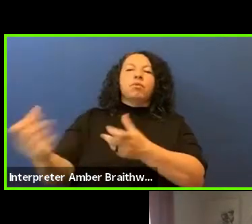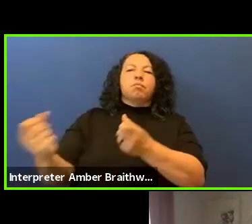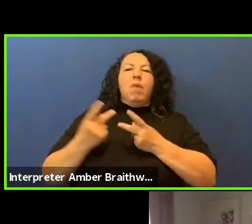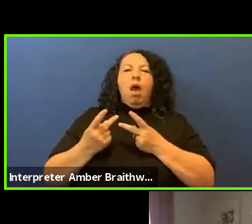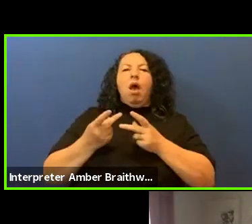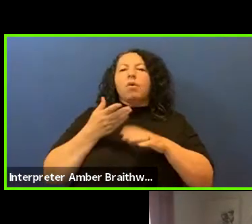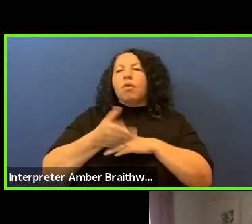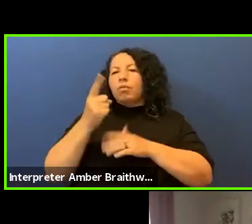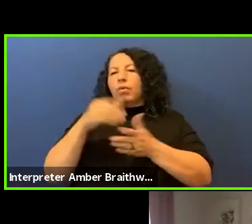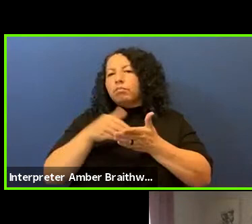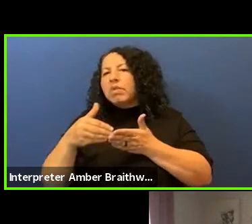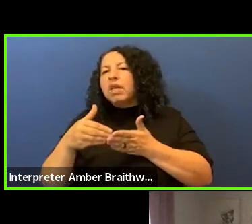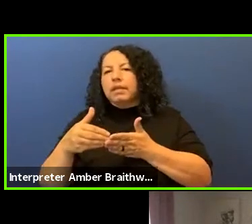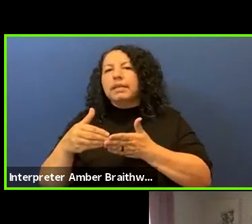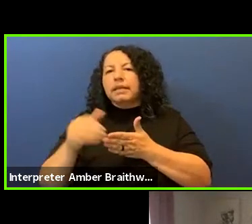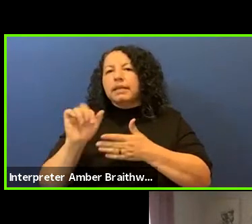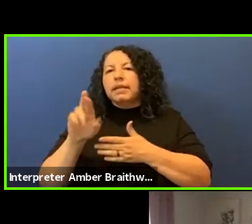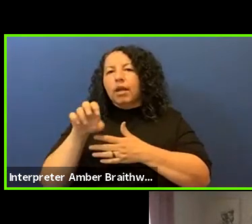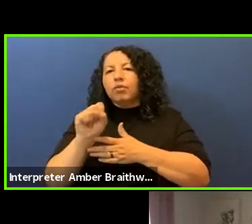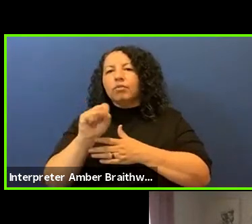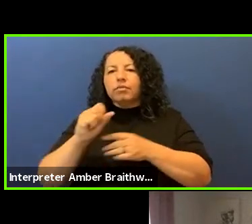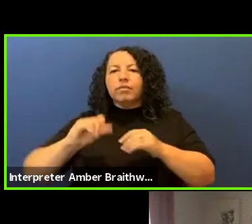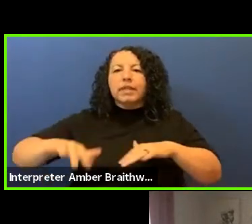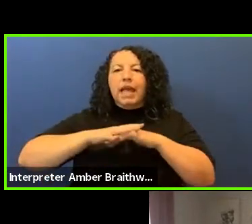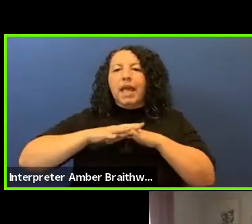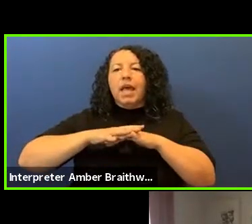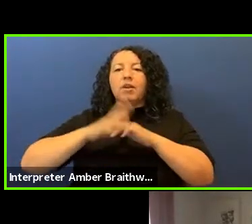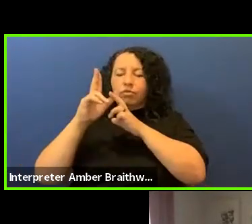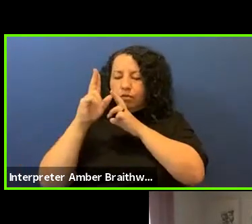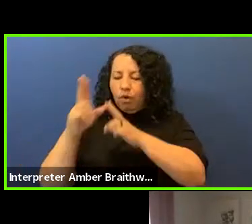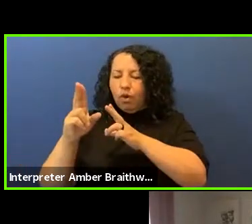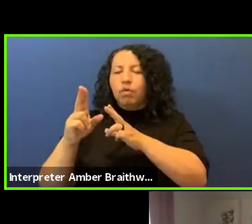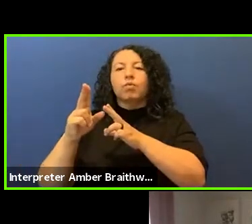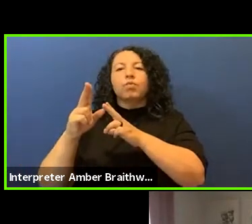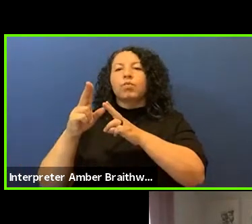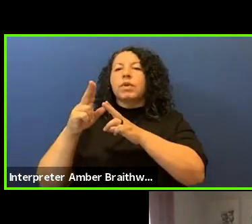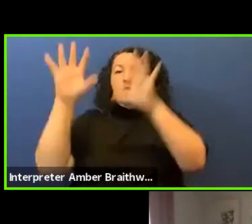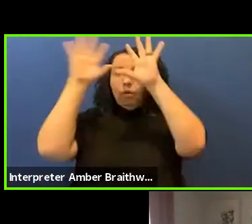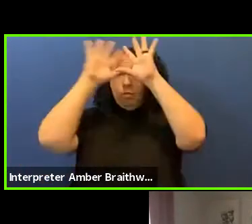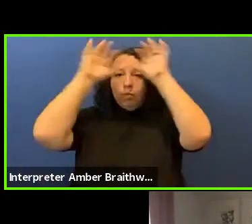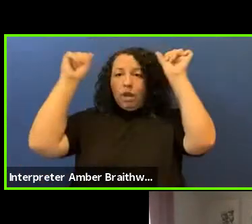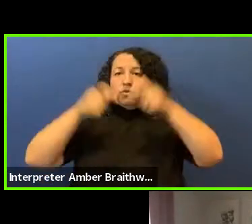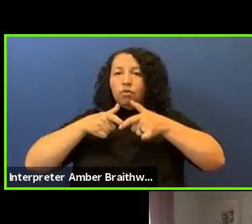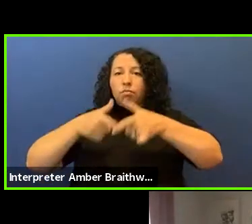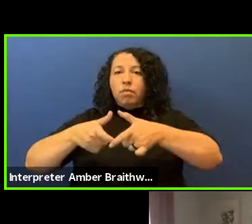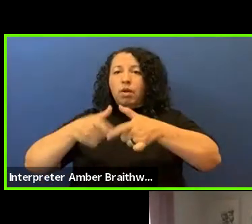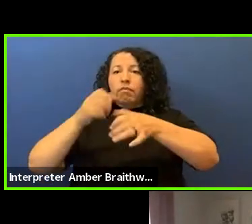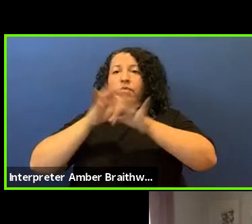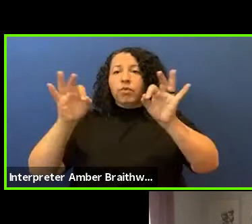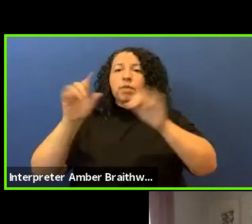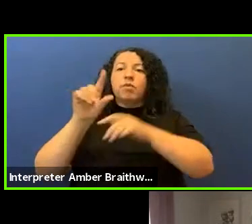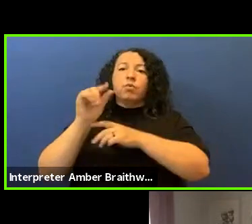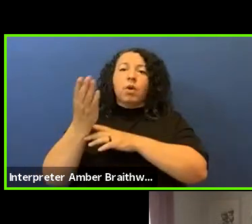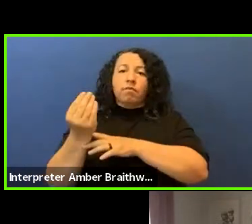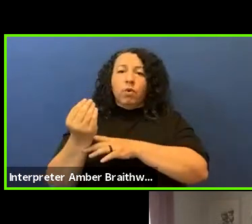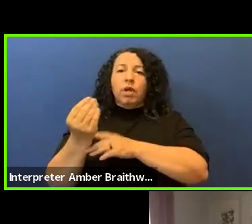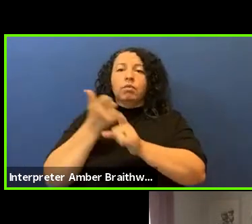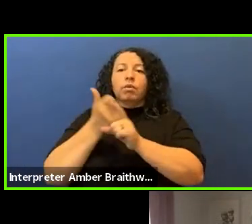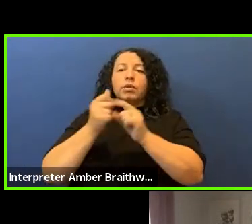Honored with the Presidential Medal of Freedom from President Barack Obama in 2014, she is a founder of the National Museum